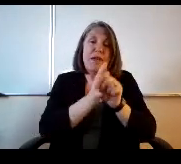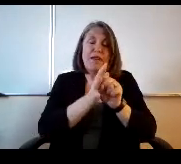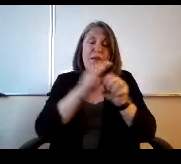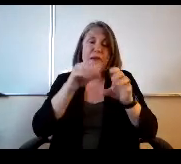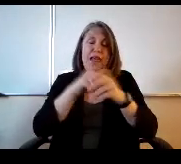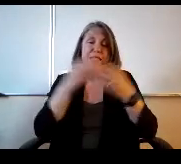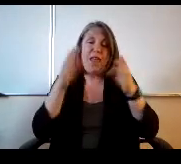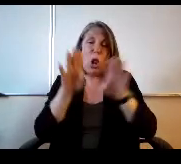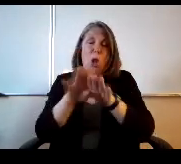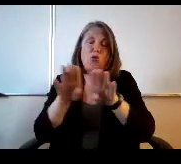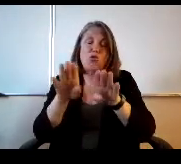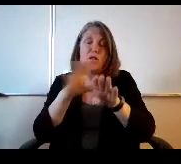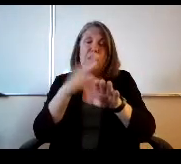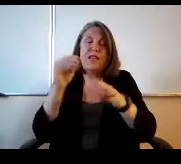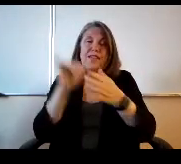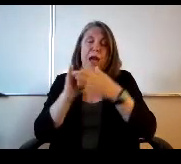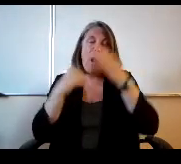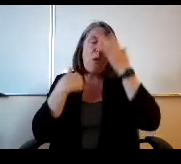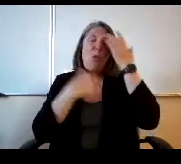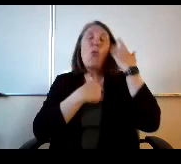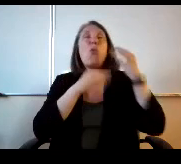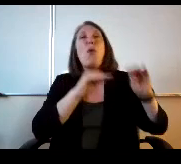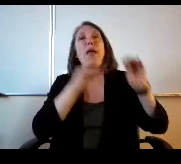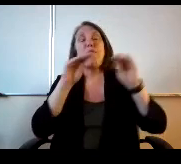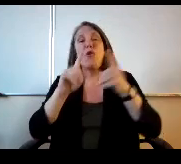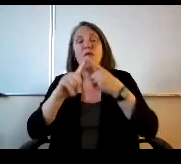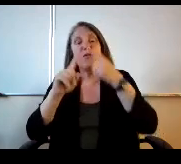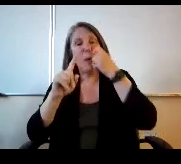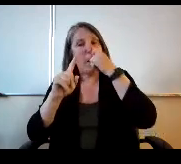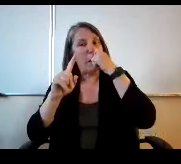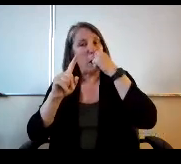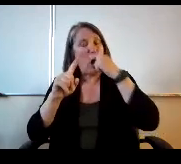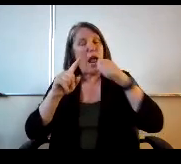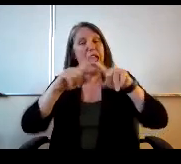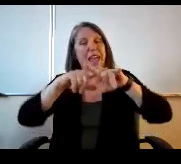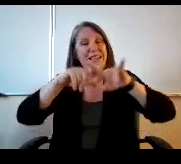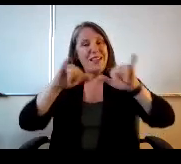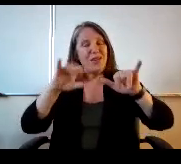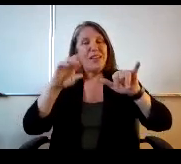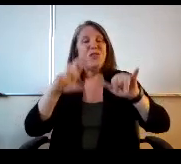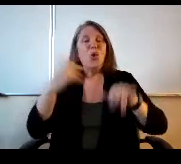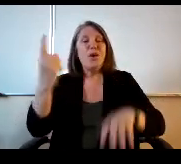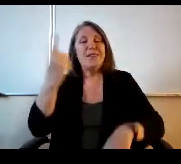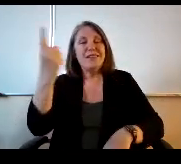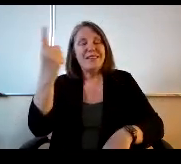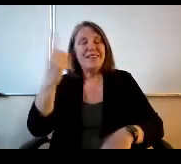asynchronous learning environment that now has been come commonplace. Yes, we're saturated with it.